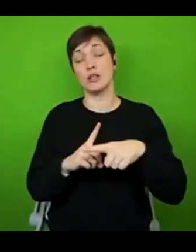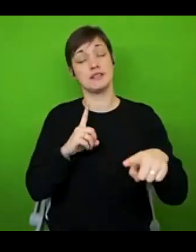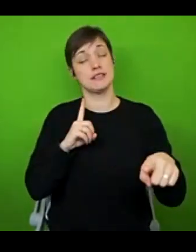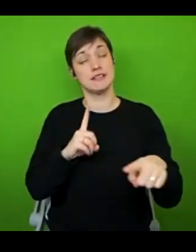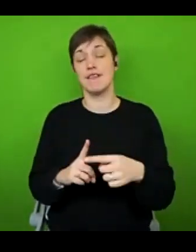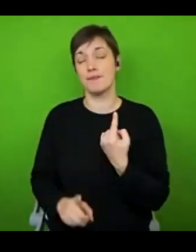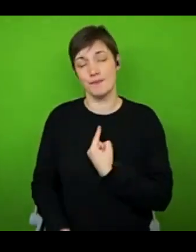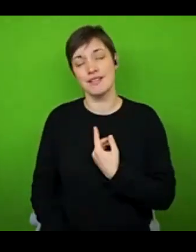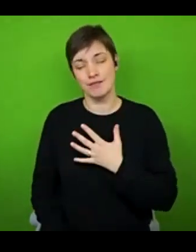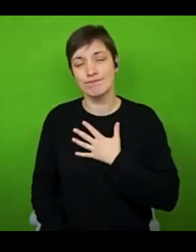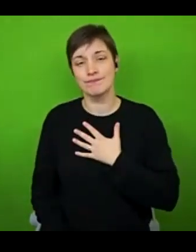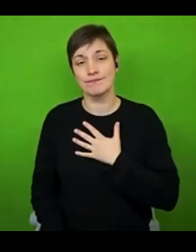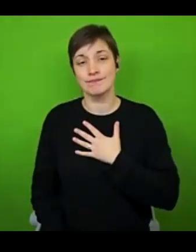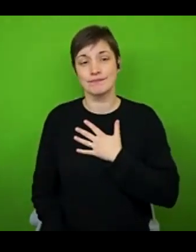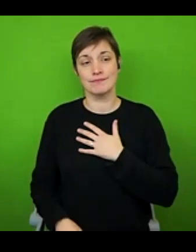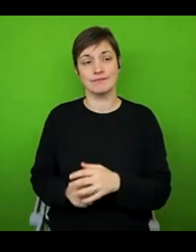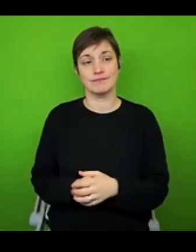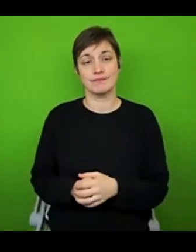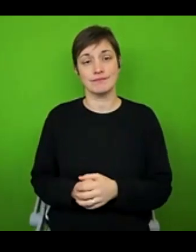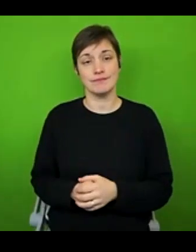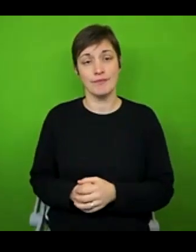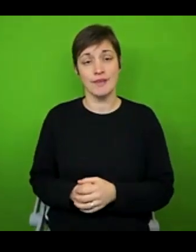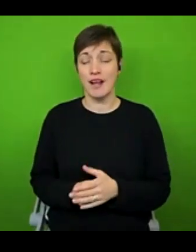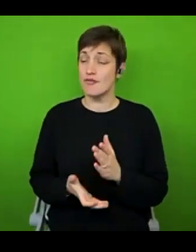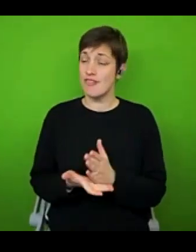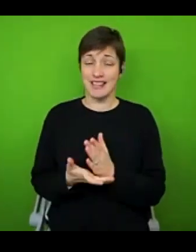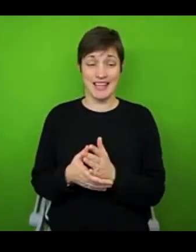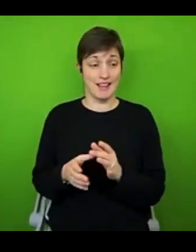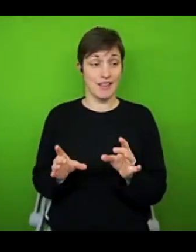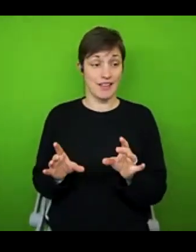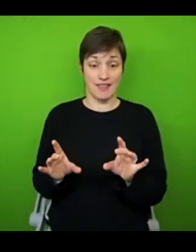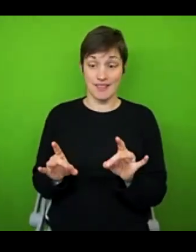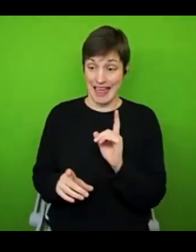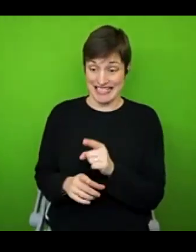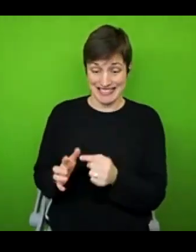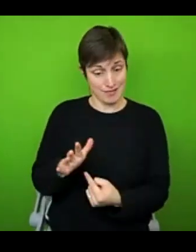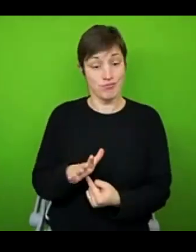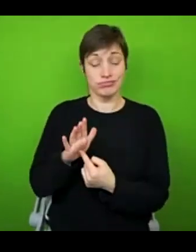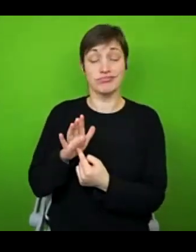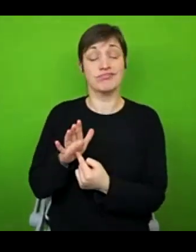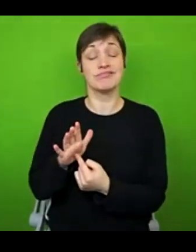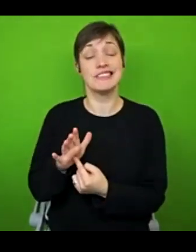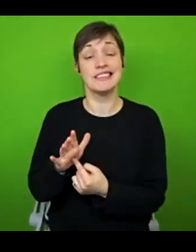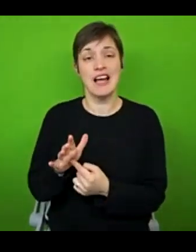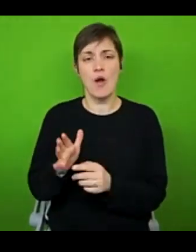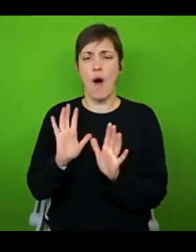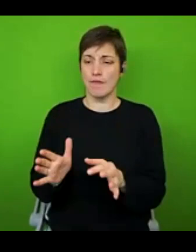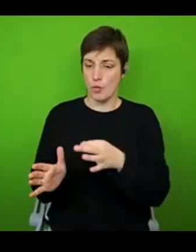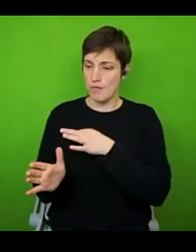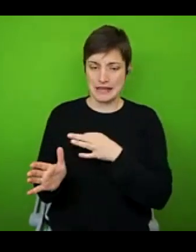And that's the thing really, your justification for using mobility aids like this doesn't just have to be the medical side of it. If it helps you to manage your